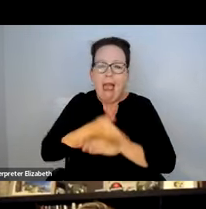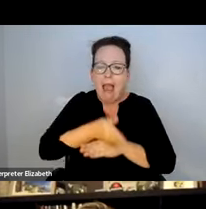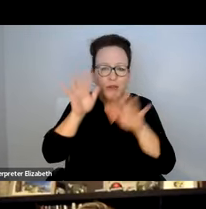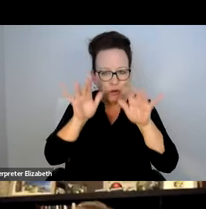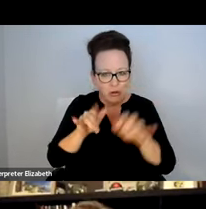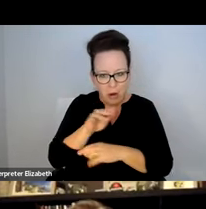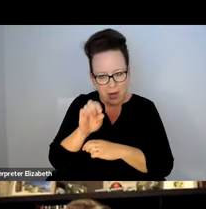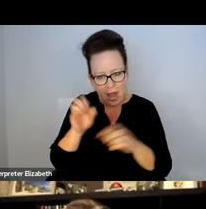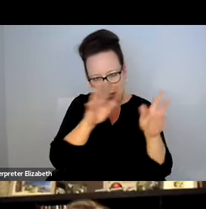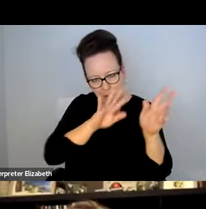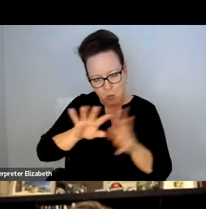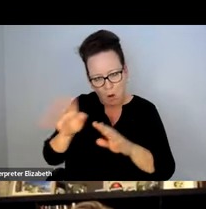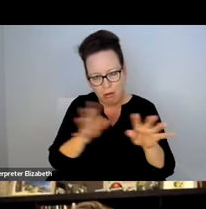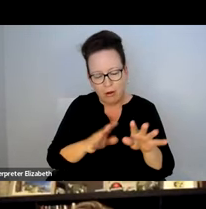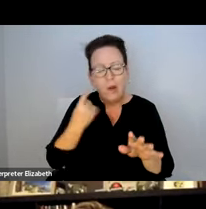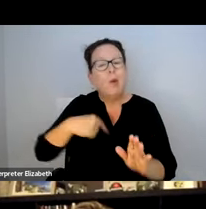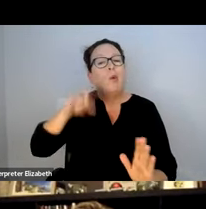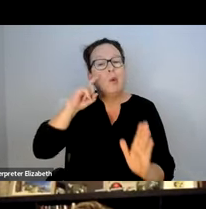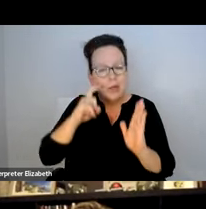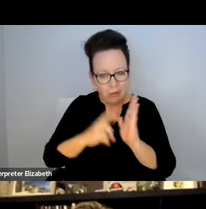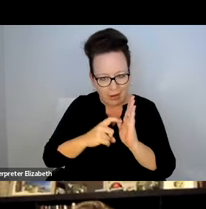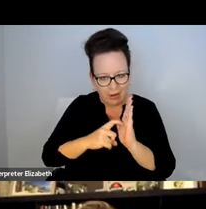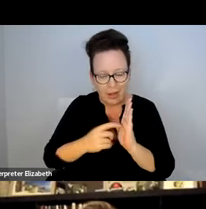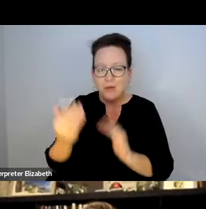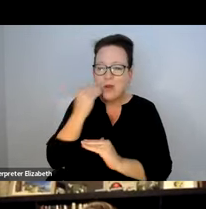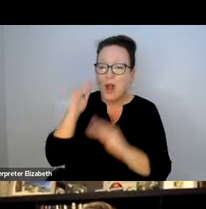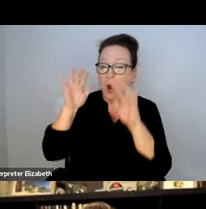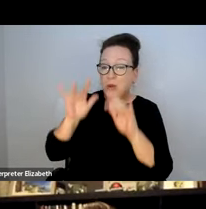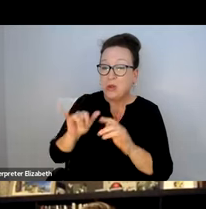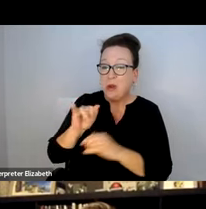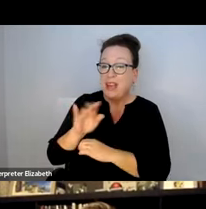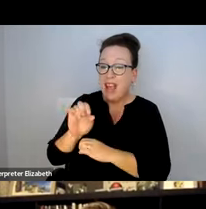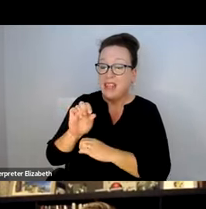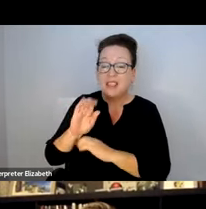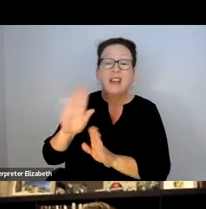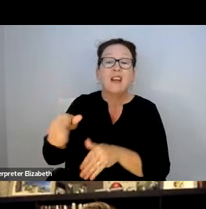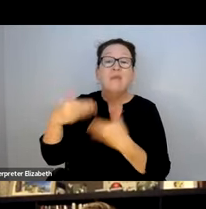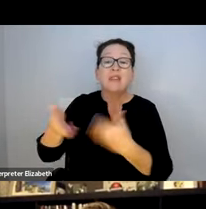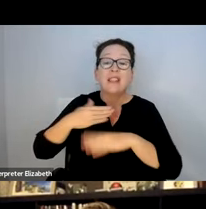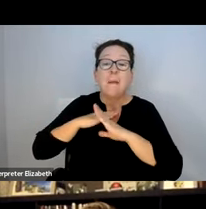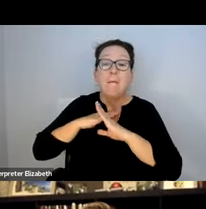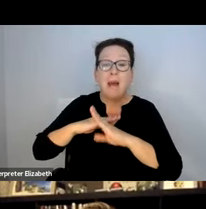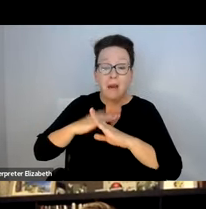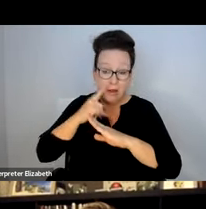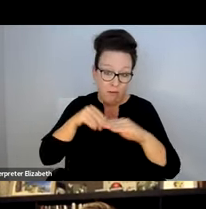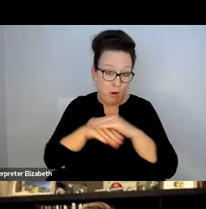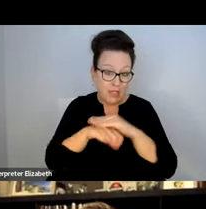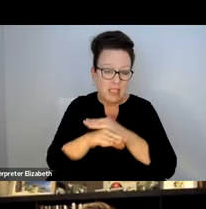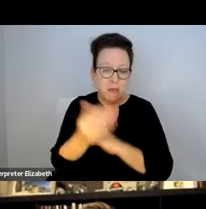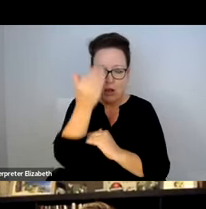SPECIFICALLY AFTER A SNOW OR ICE STORM. WE RECOGNIZE THAT SNOW AND ICE